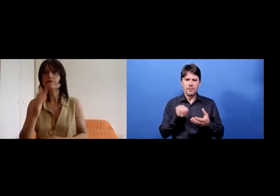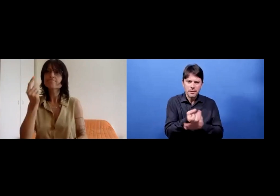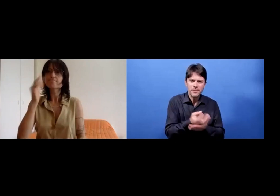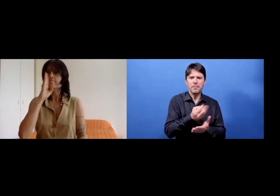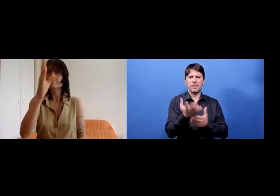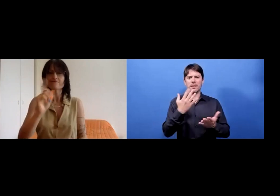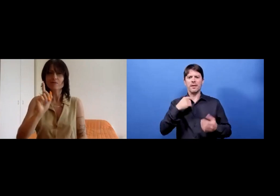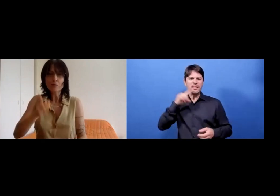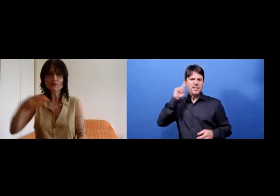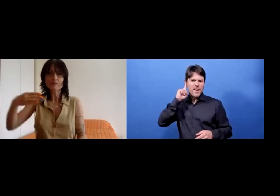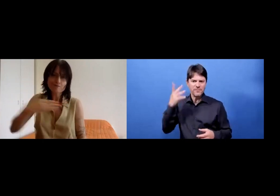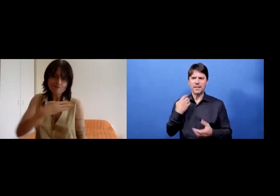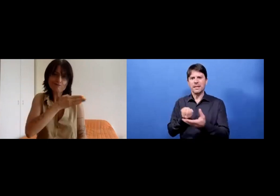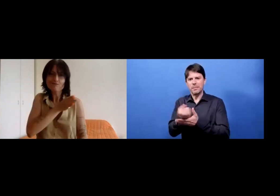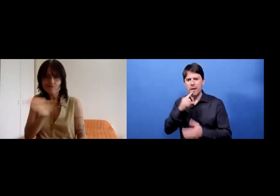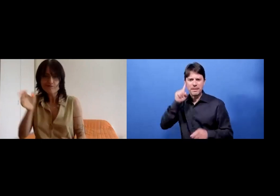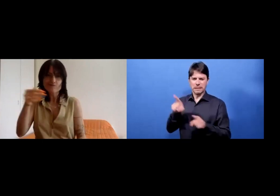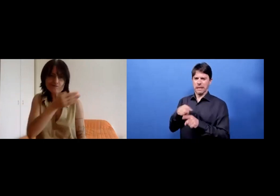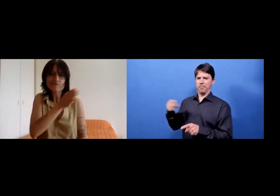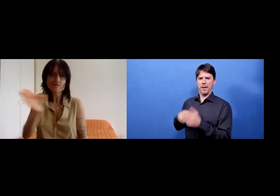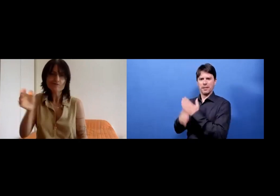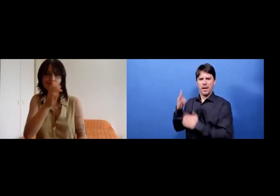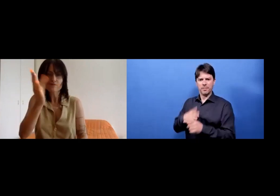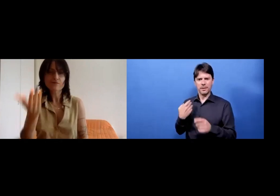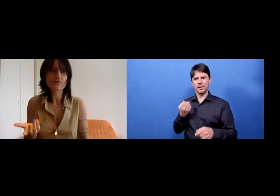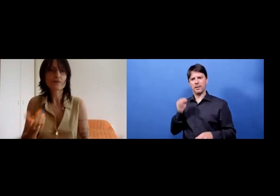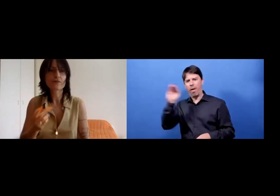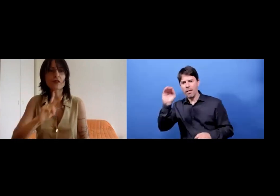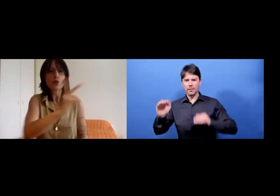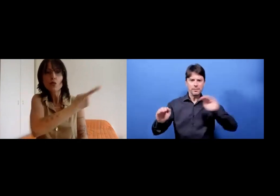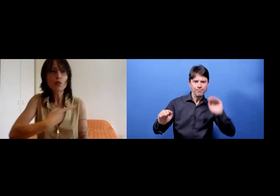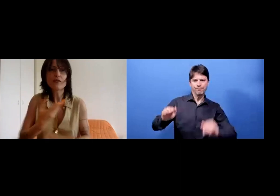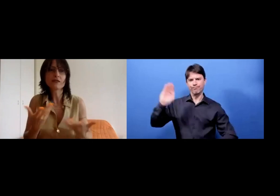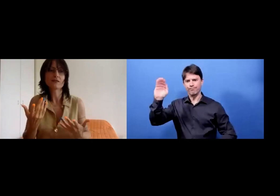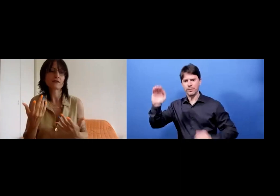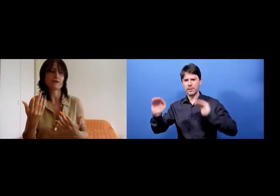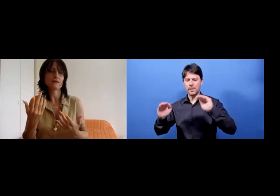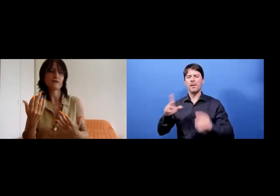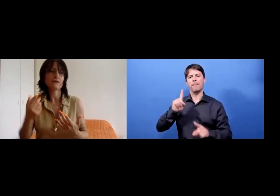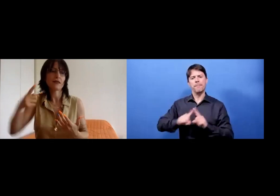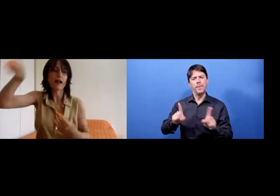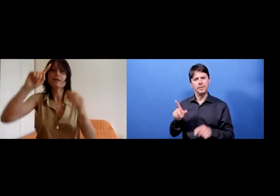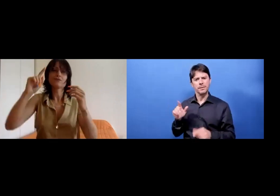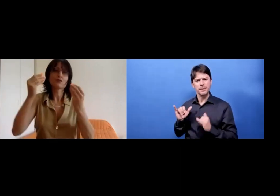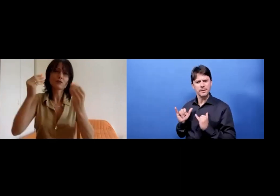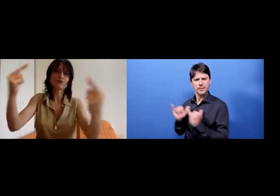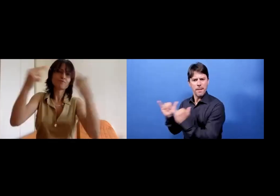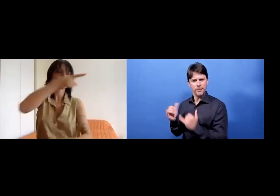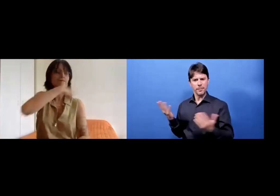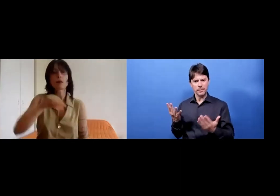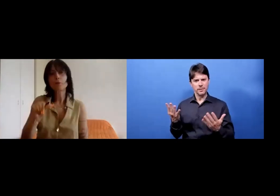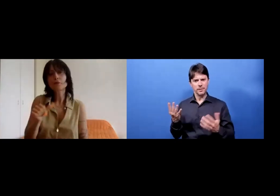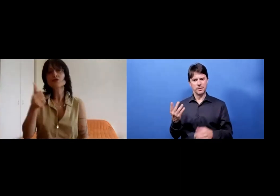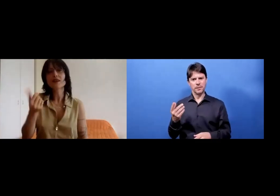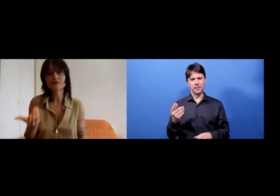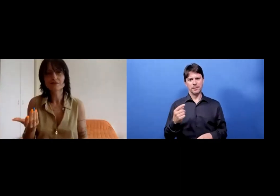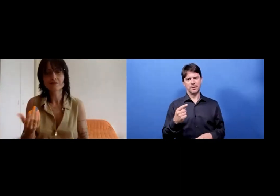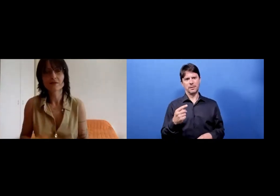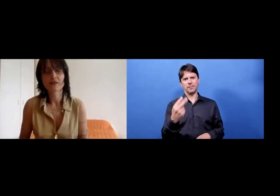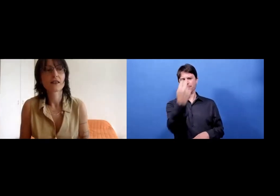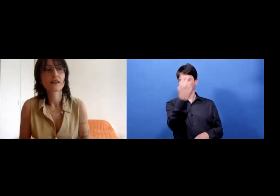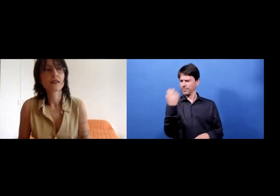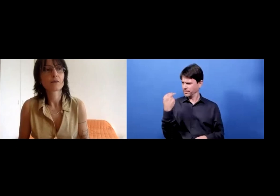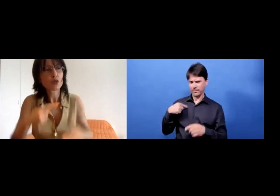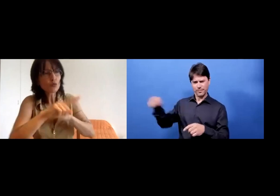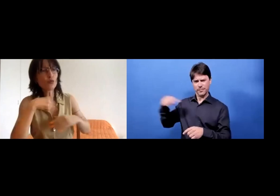And we always have to... We cannot go and choose ready-made paths. We have to fight our way to our aims.